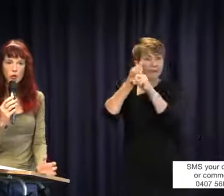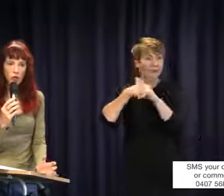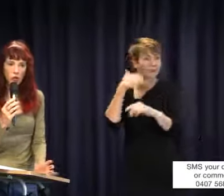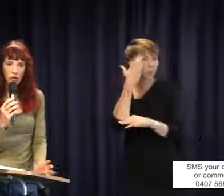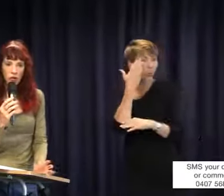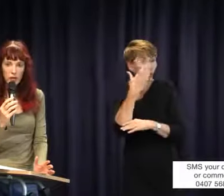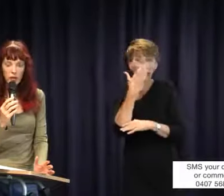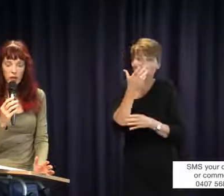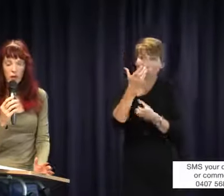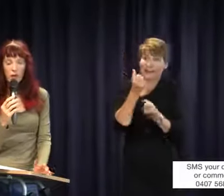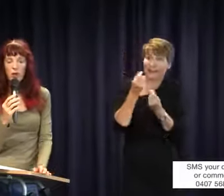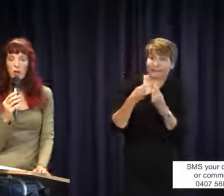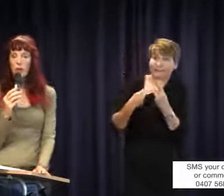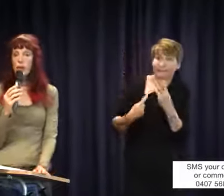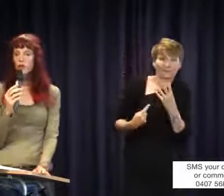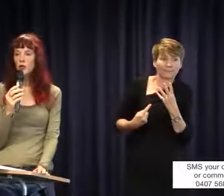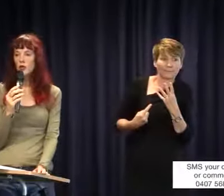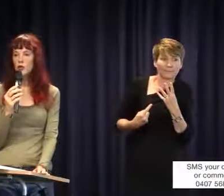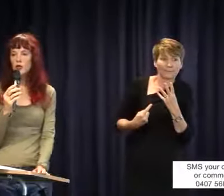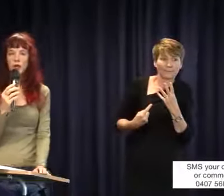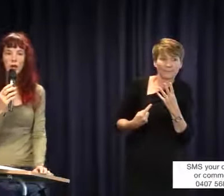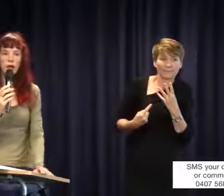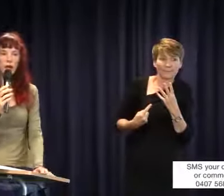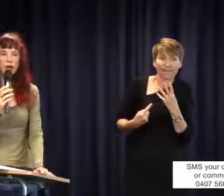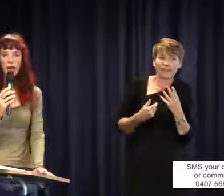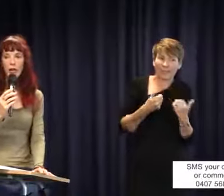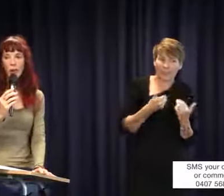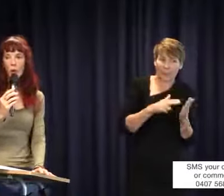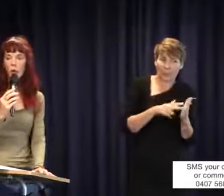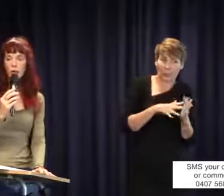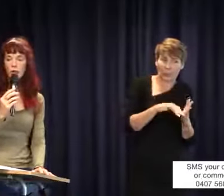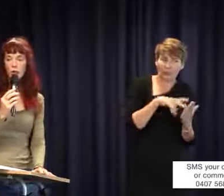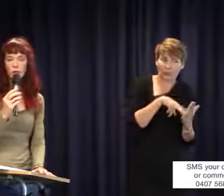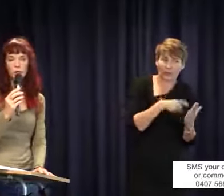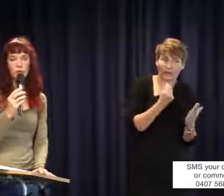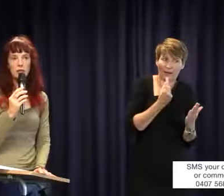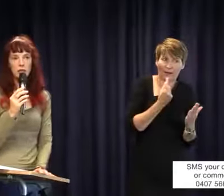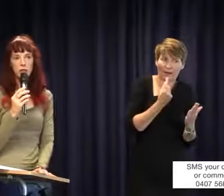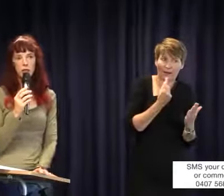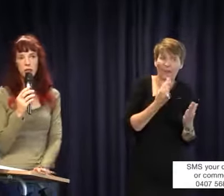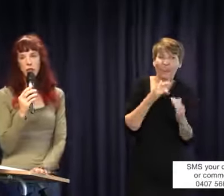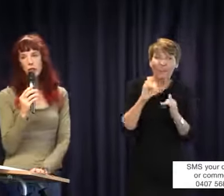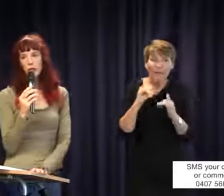certain things. The bad news is that they are an appallingly drafted piece of legislation